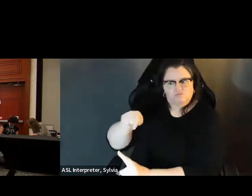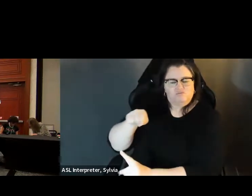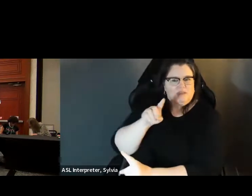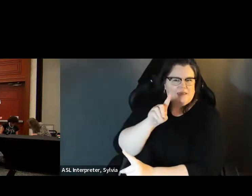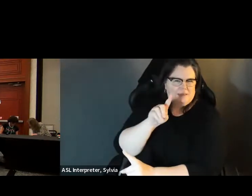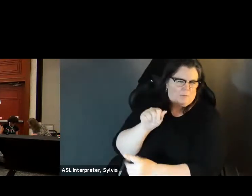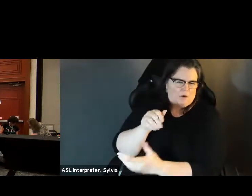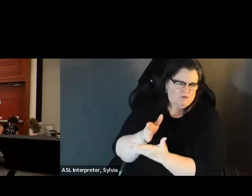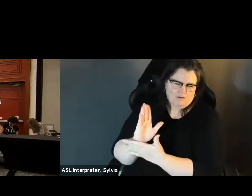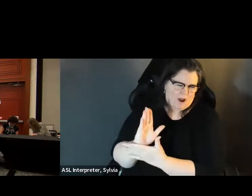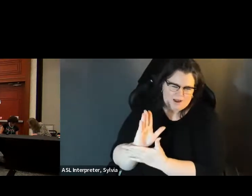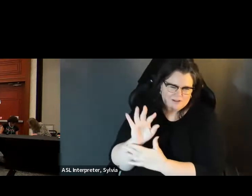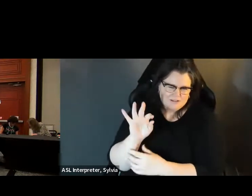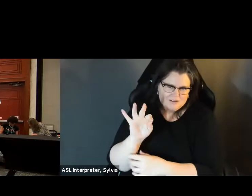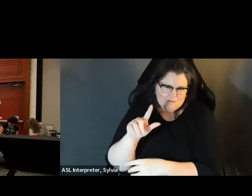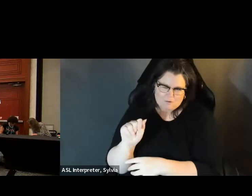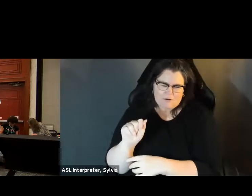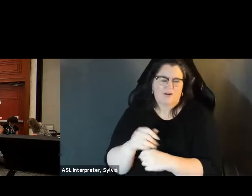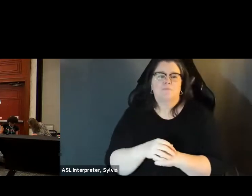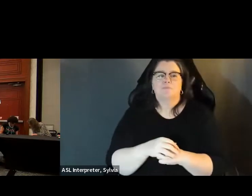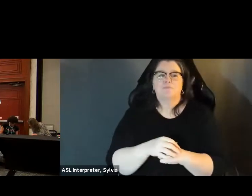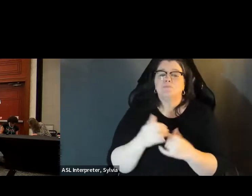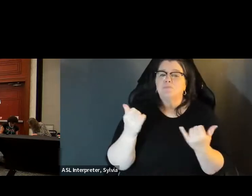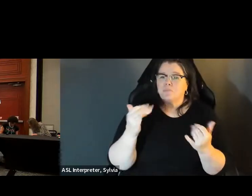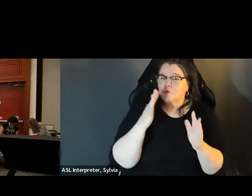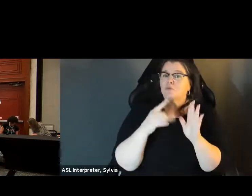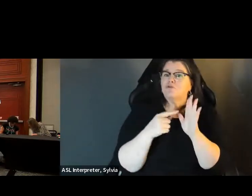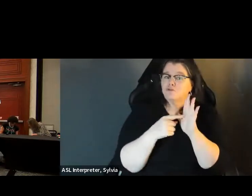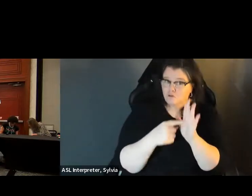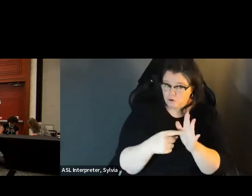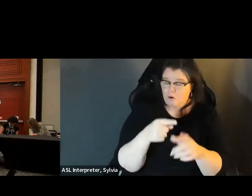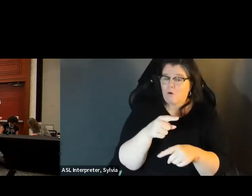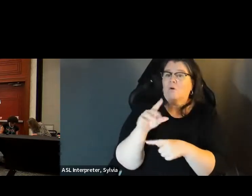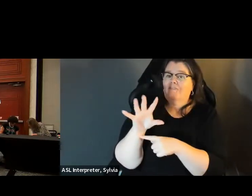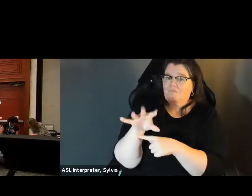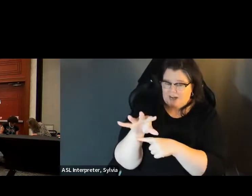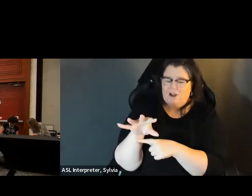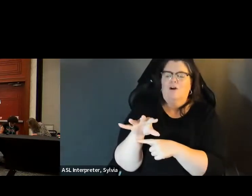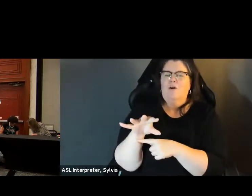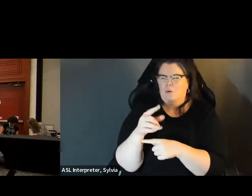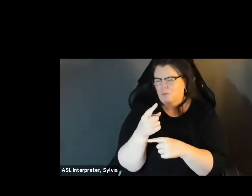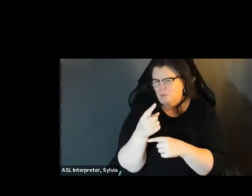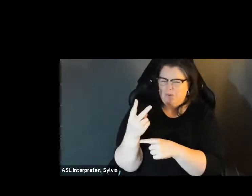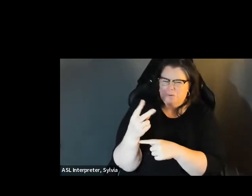Florida! W. What we're gonna do now for our virtual audiences. What we're going to do now for our virtual audience is we're We're gonna be playing a a couple of videos from a series called Vote for access.